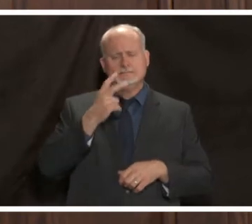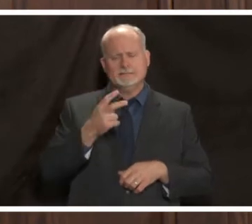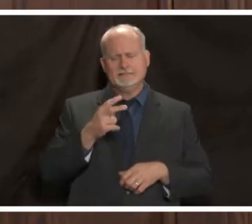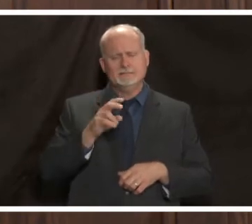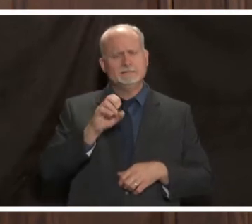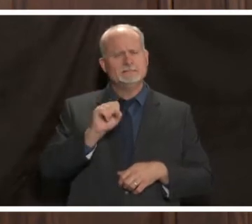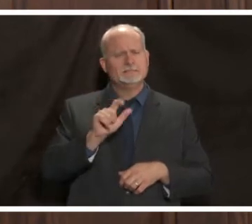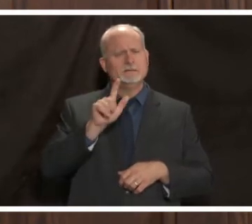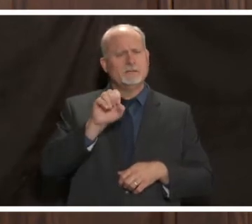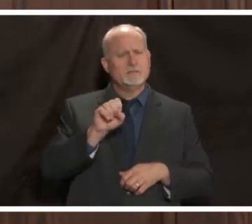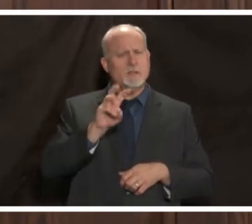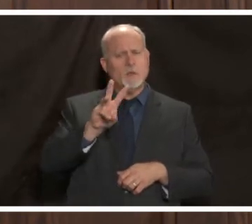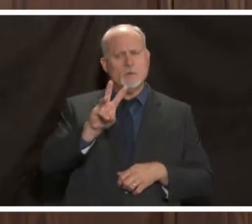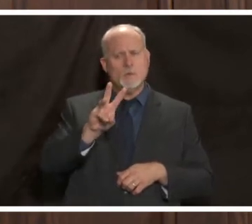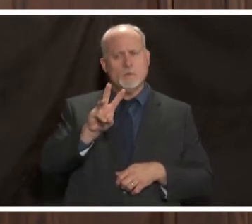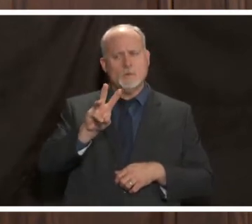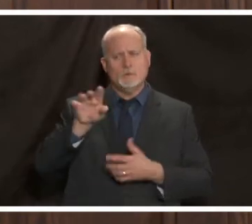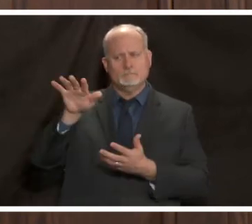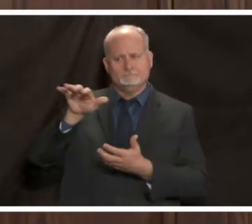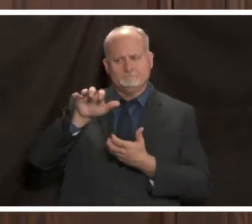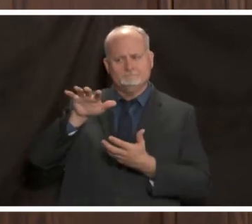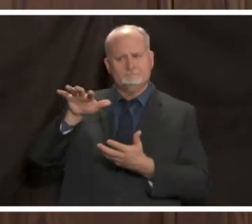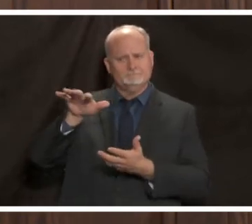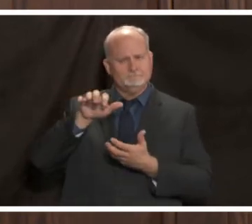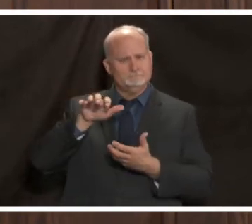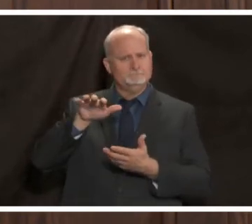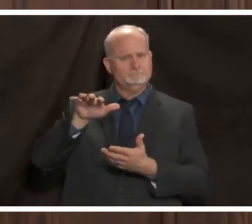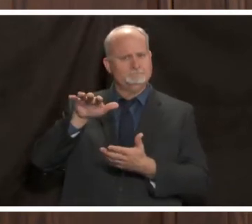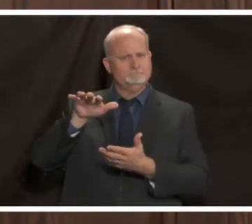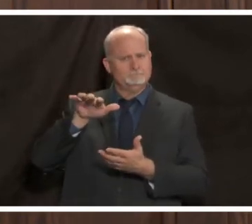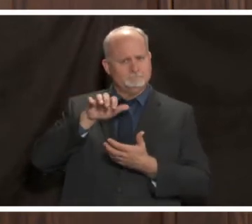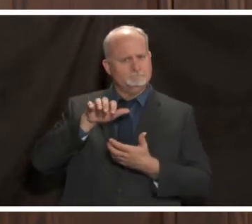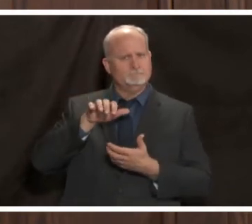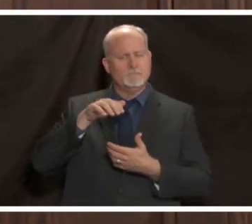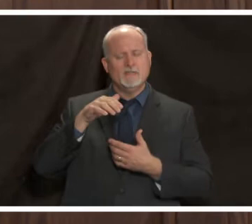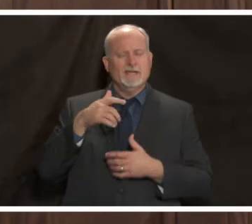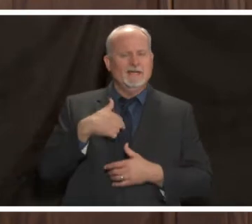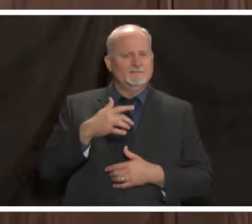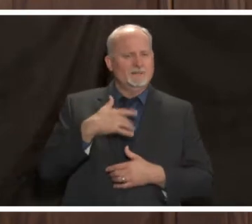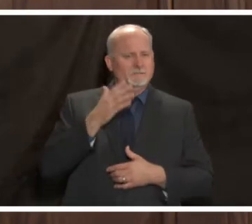out we'll as dr wilson said i suspect we'll start seeing things towards the end of december and into